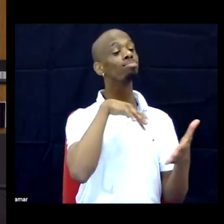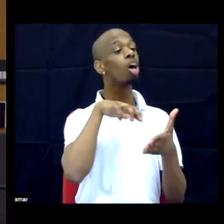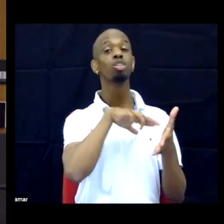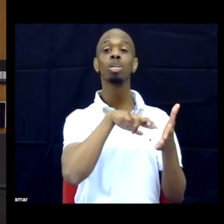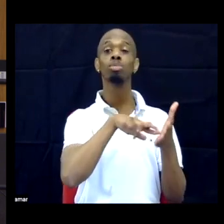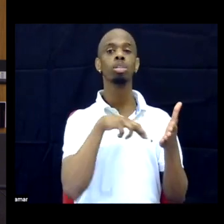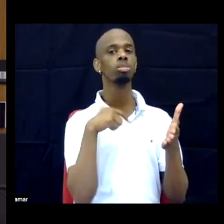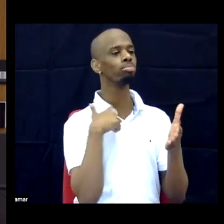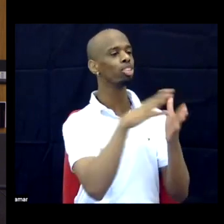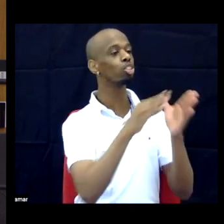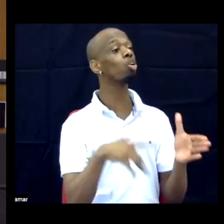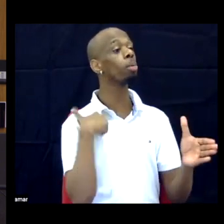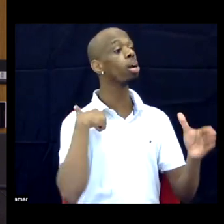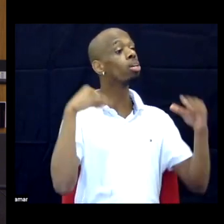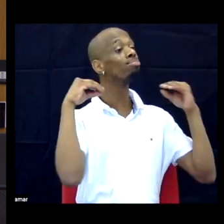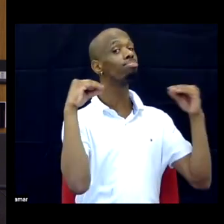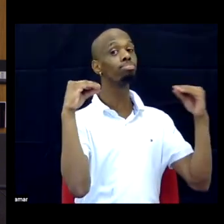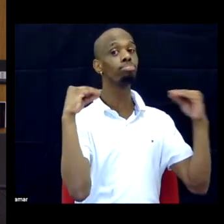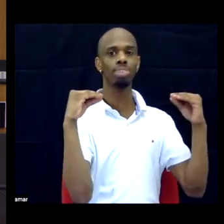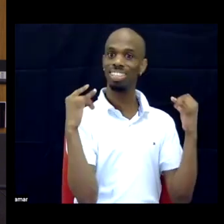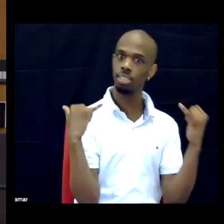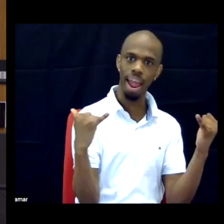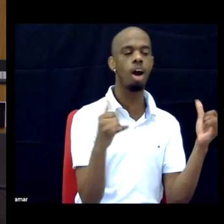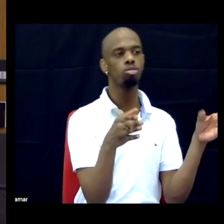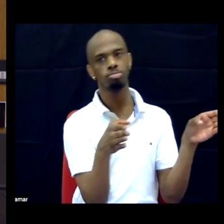speaking to an academic audience, to really about the praxis element.